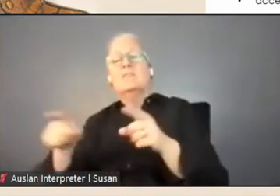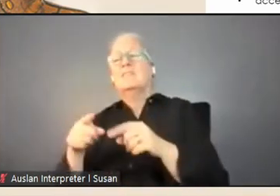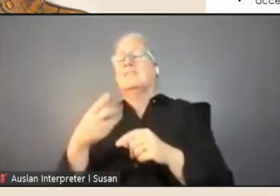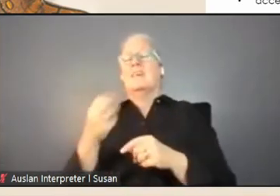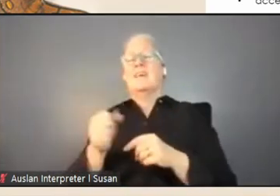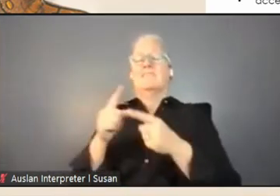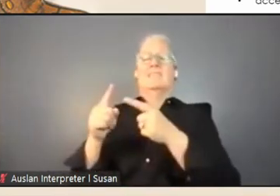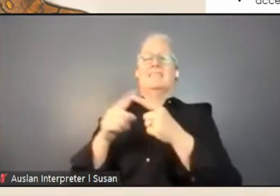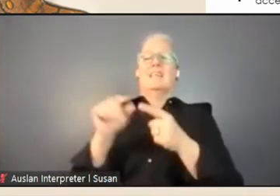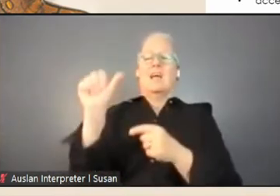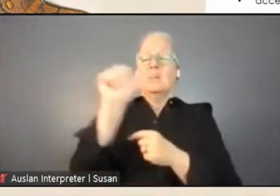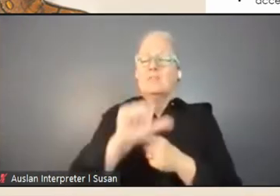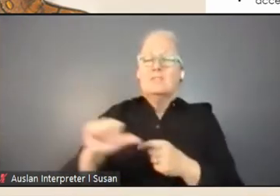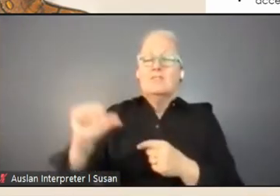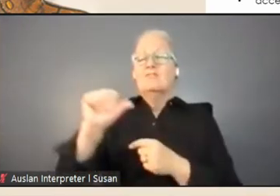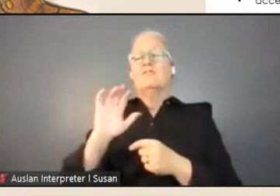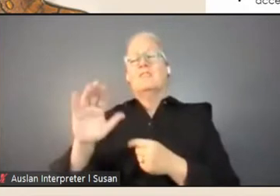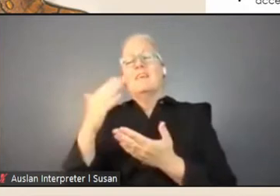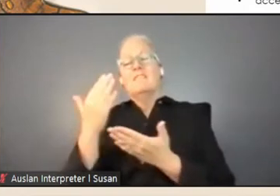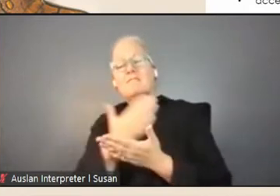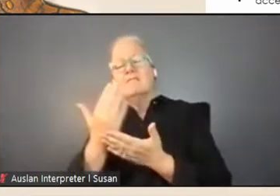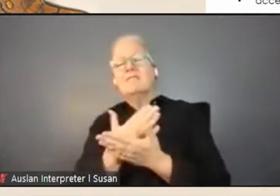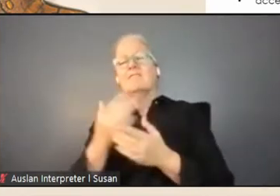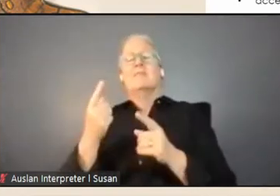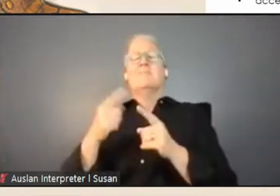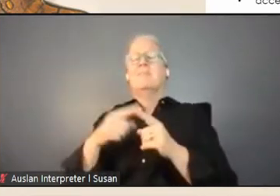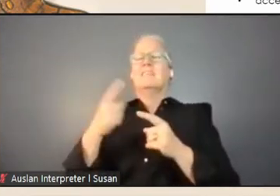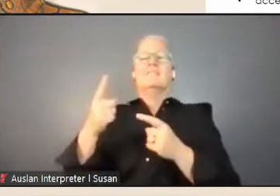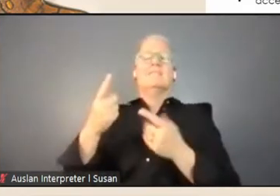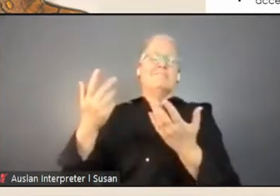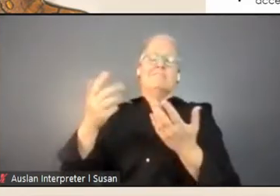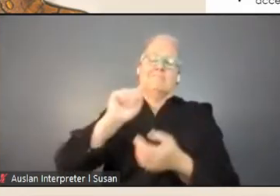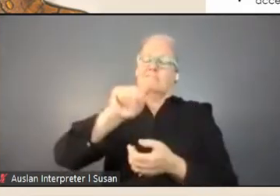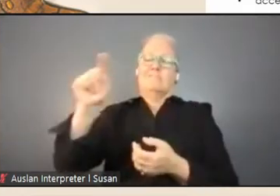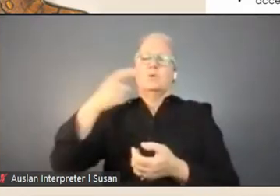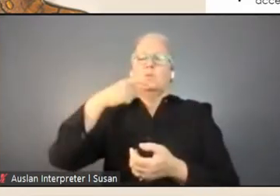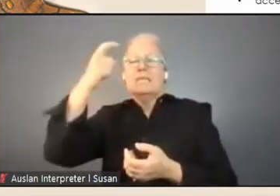and the University of Melbourne Archives themselves, and these are located at the